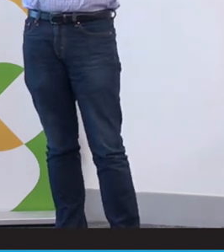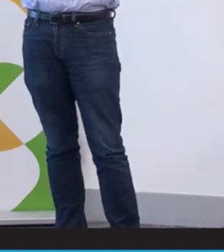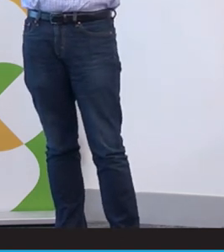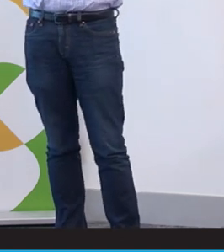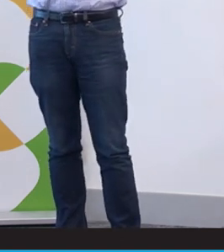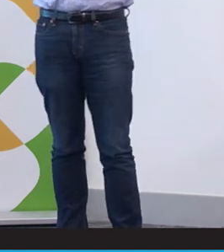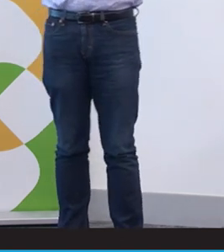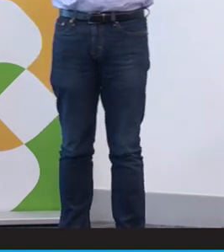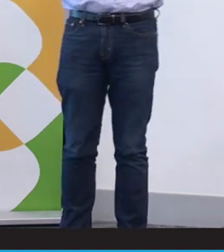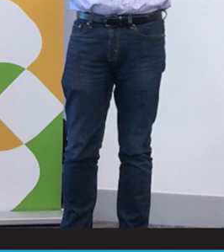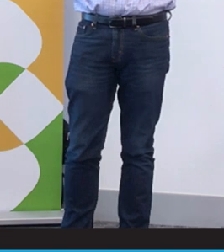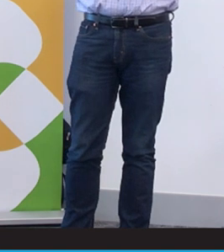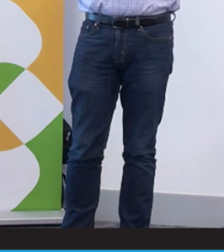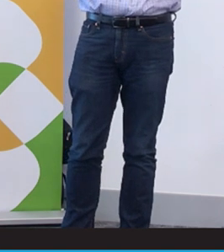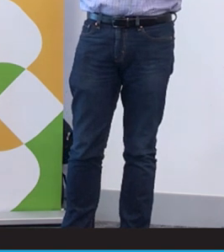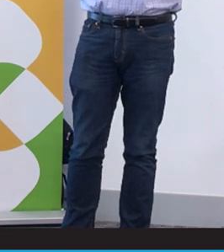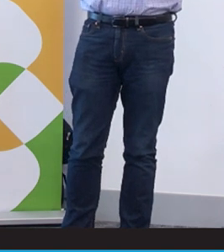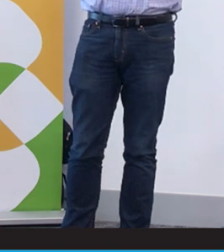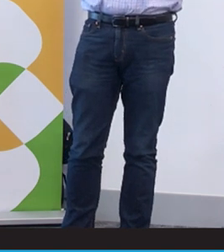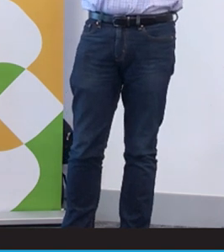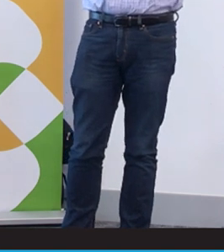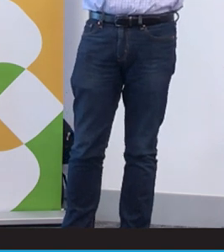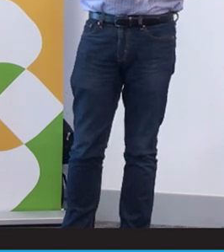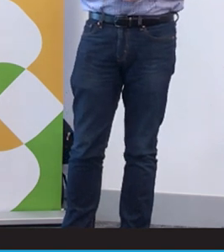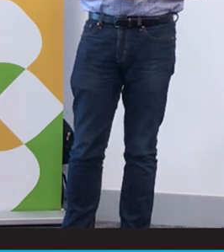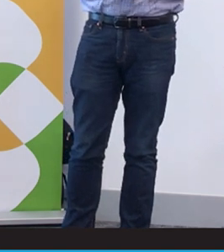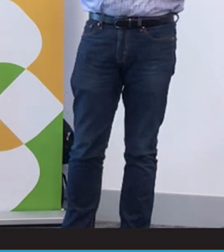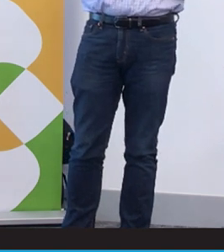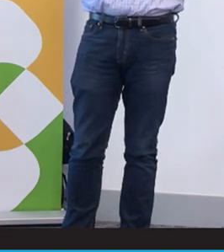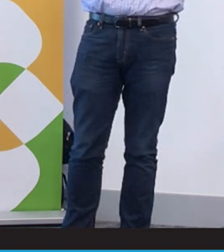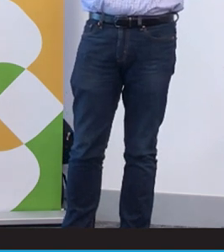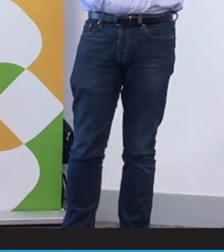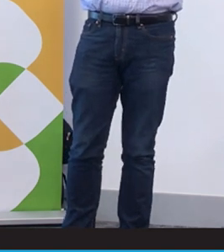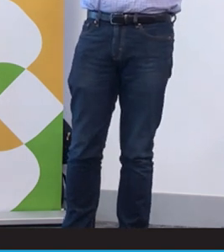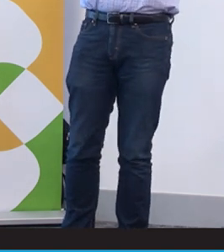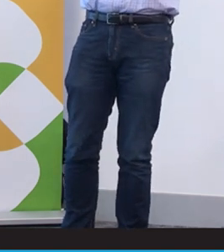ask the majority of deaf people, we don't want to be fixed, we're happy who we are and how we are.